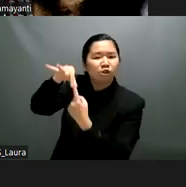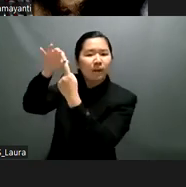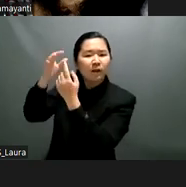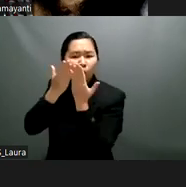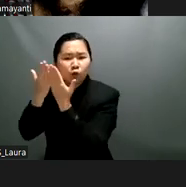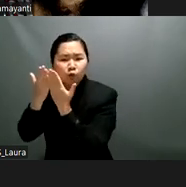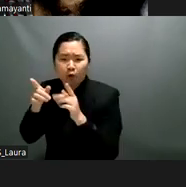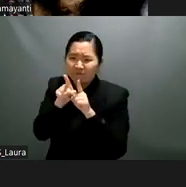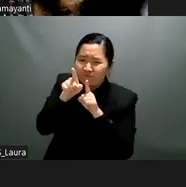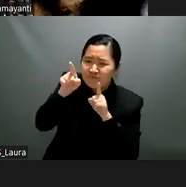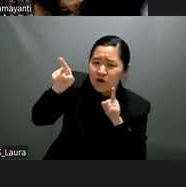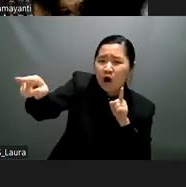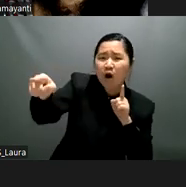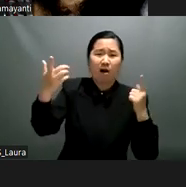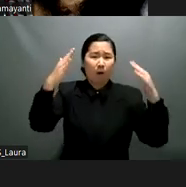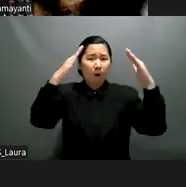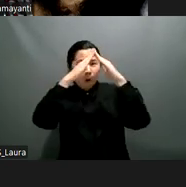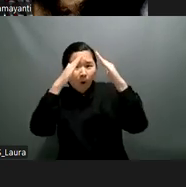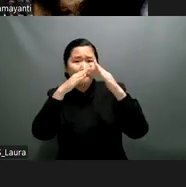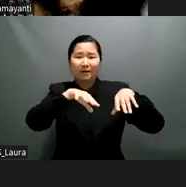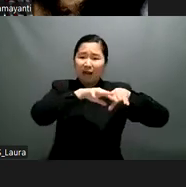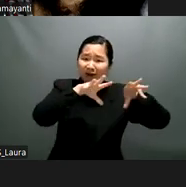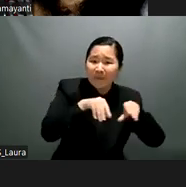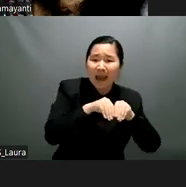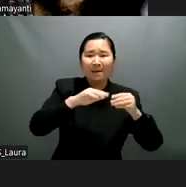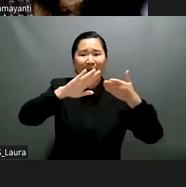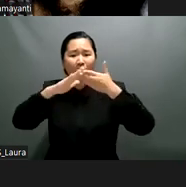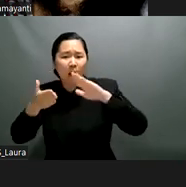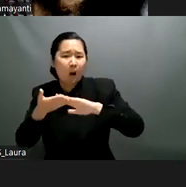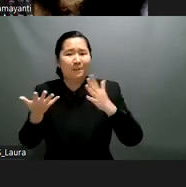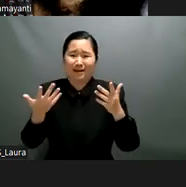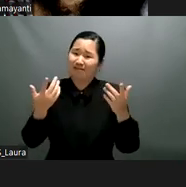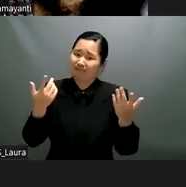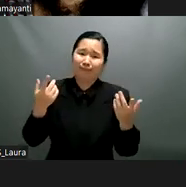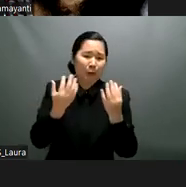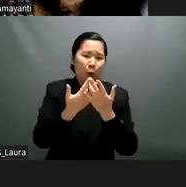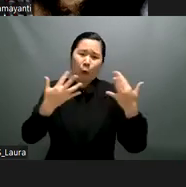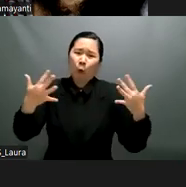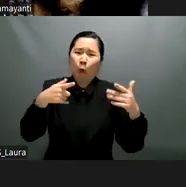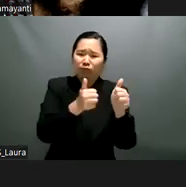in the war in ukraine the digital classroom is certainly a classroom with many potentials but